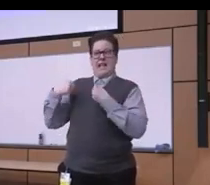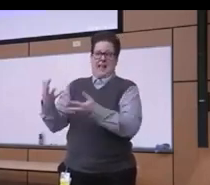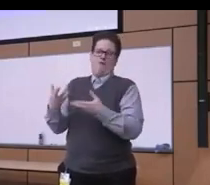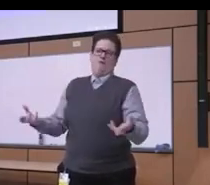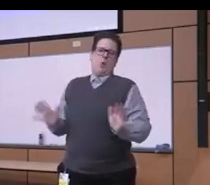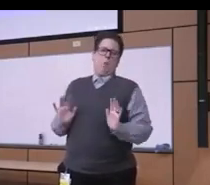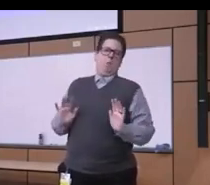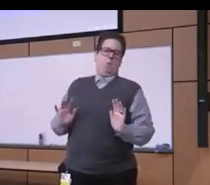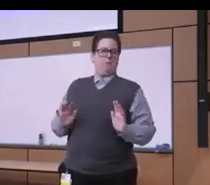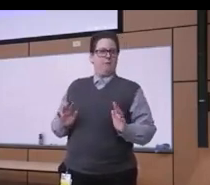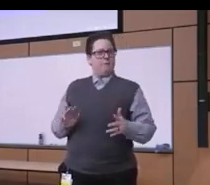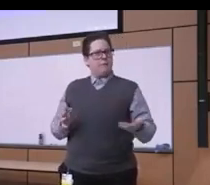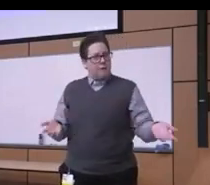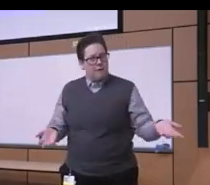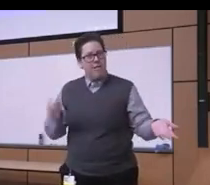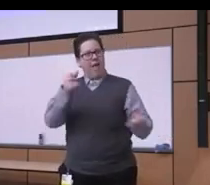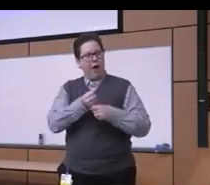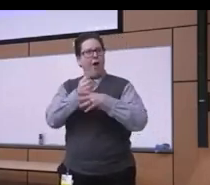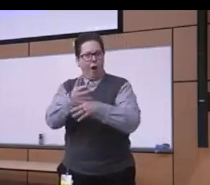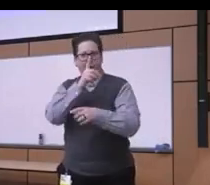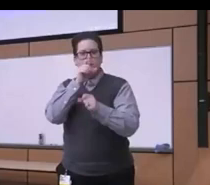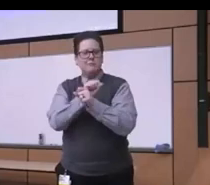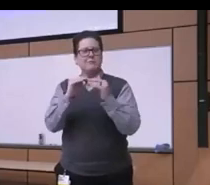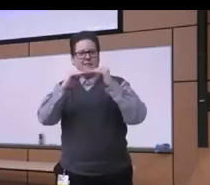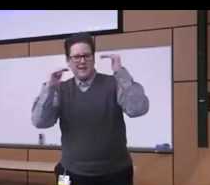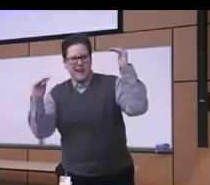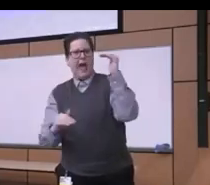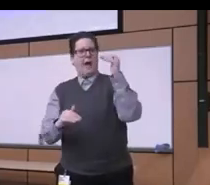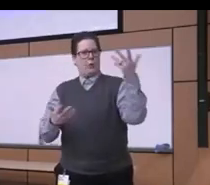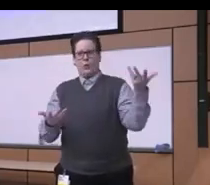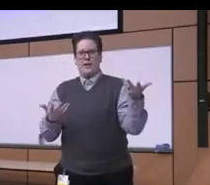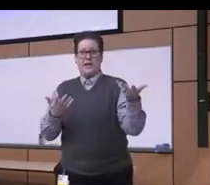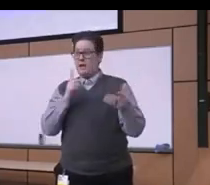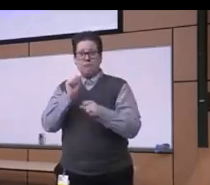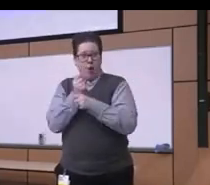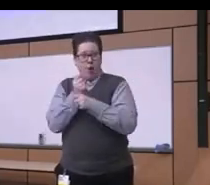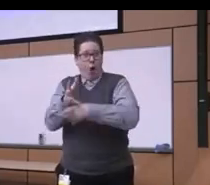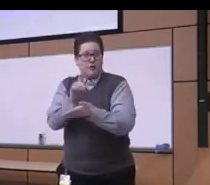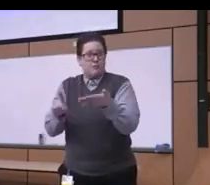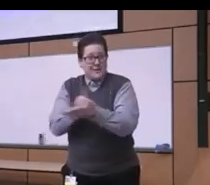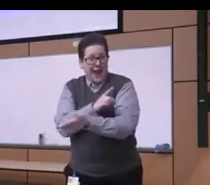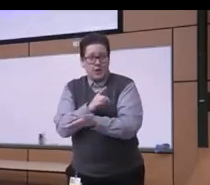need and this leads in fact to the can result in the Discrimination which is an action based